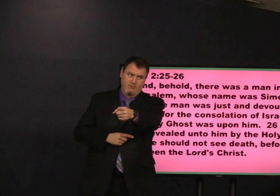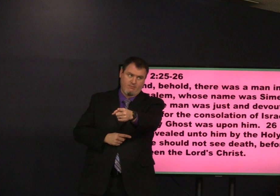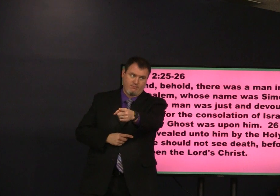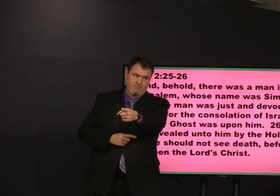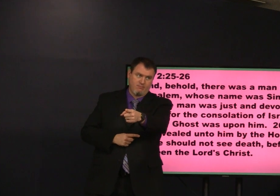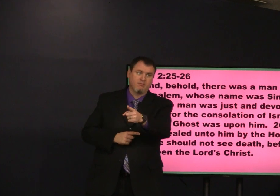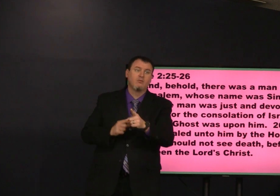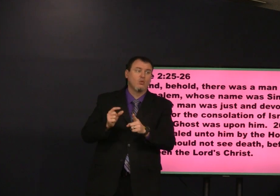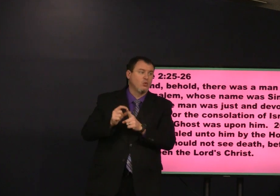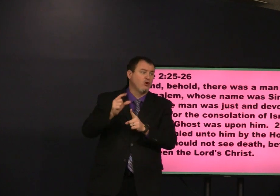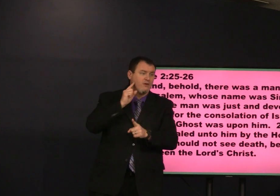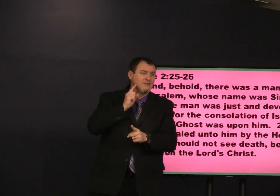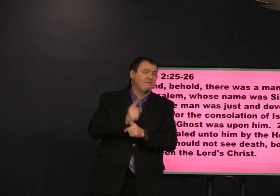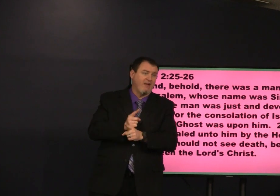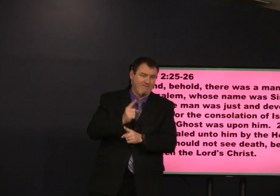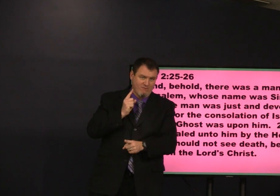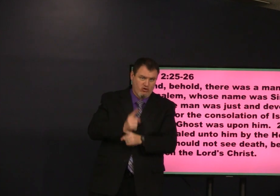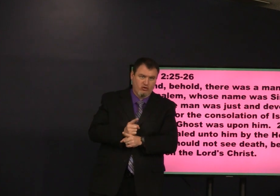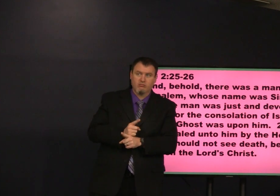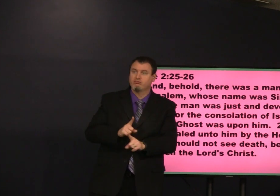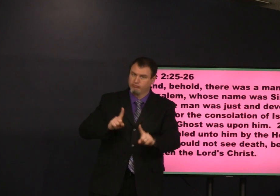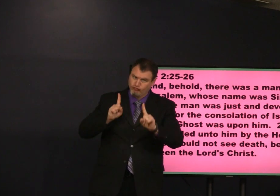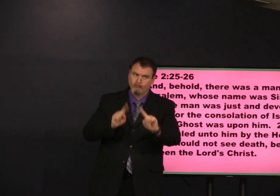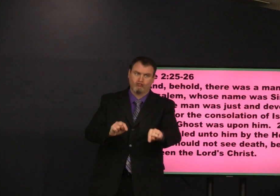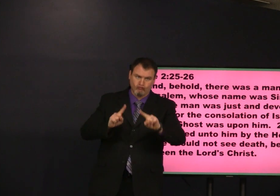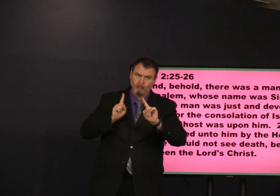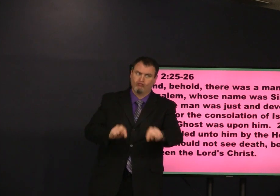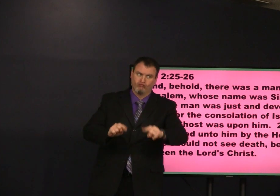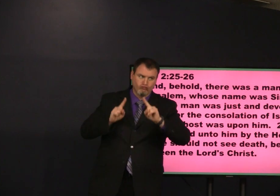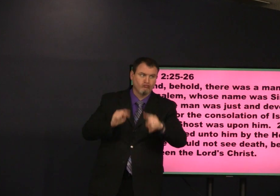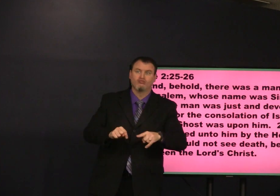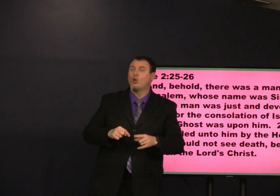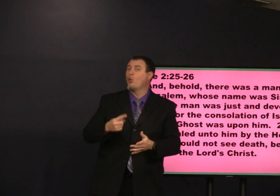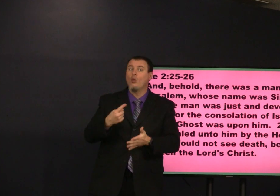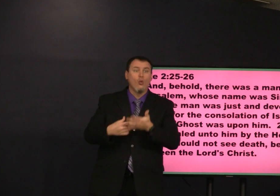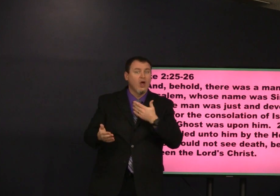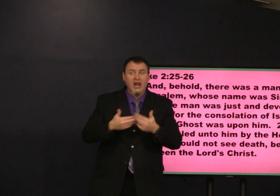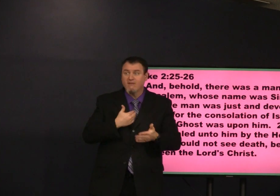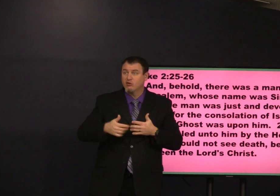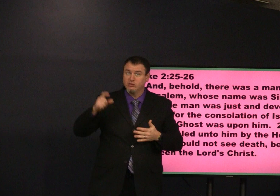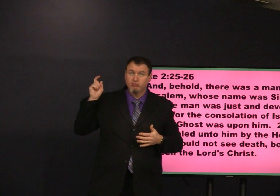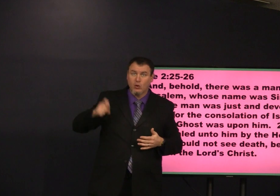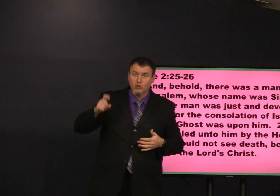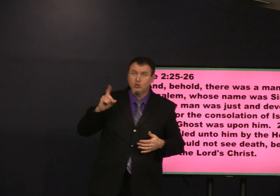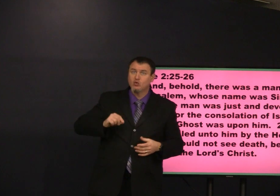it means he was faithful the word devout means faithful continue to go